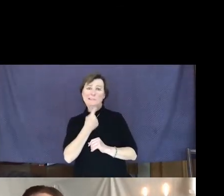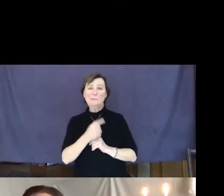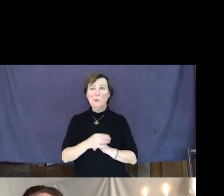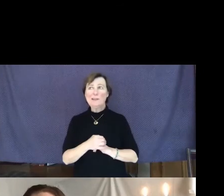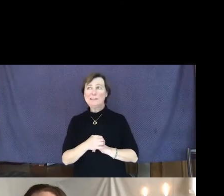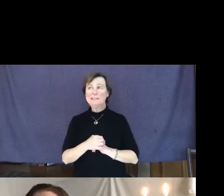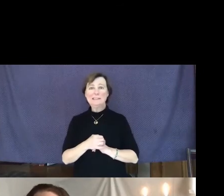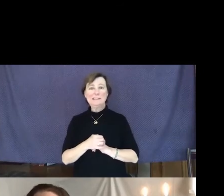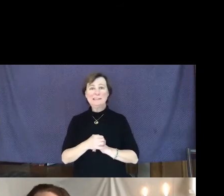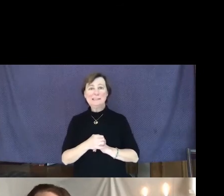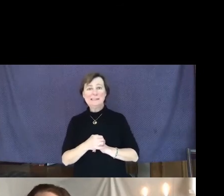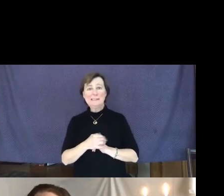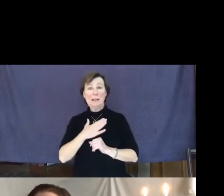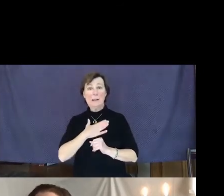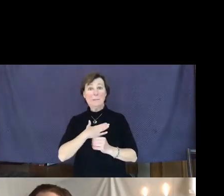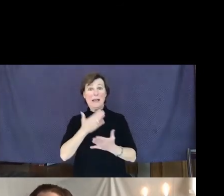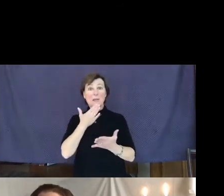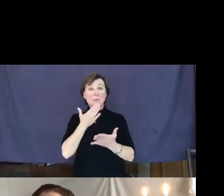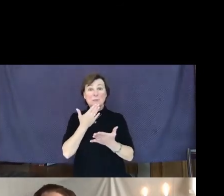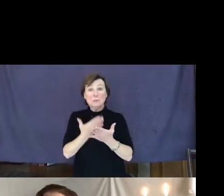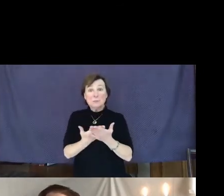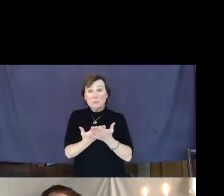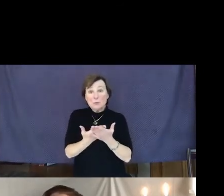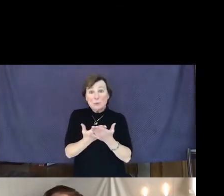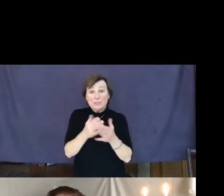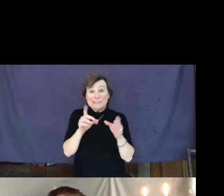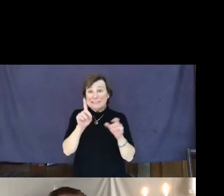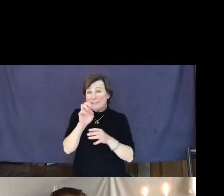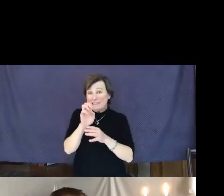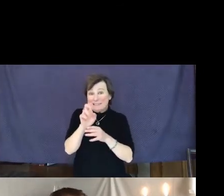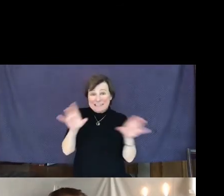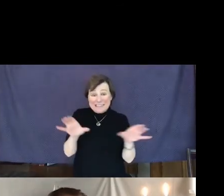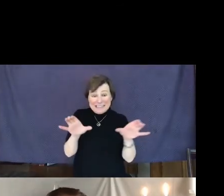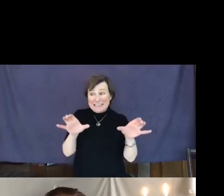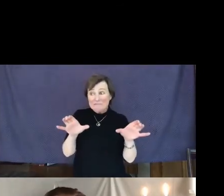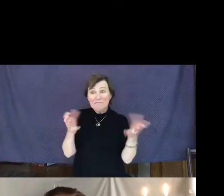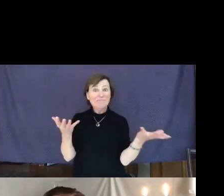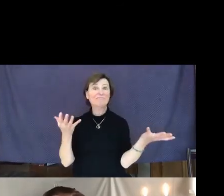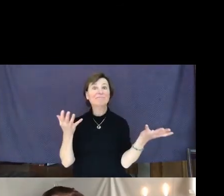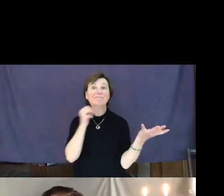my perceived good deed wasn't really necessary.